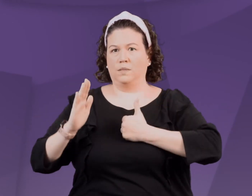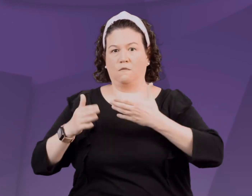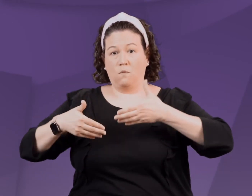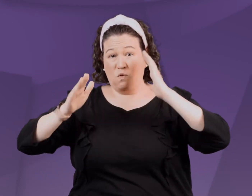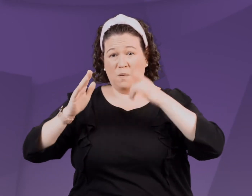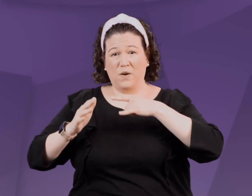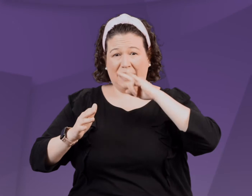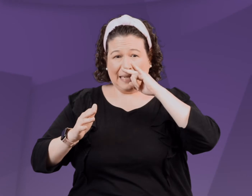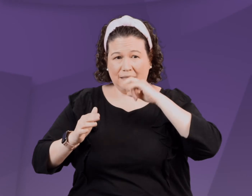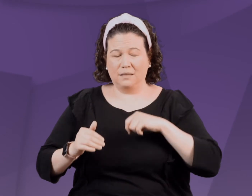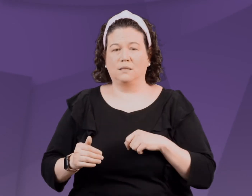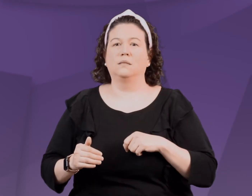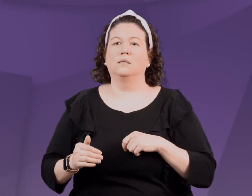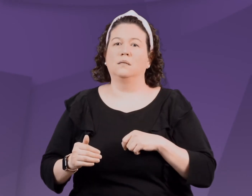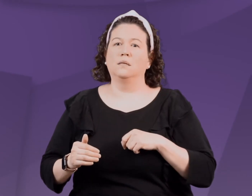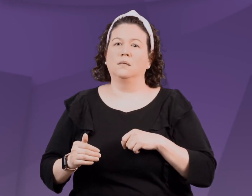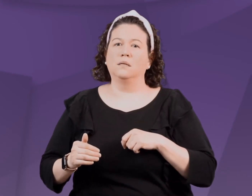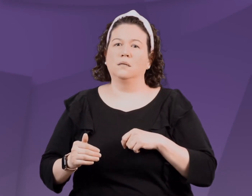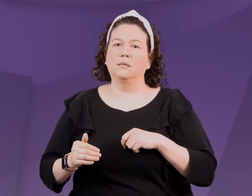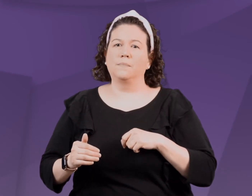we will overwhelm ourselves and our children.